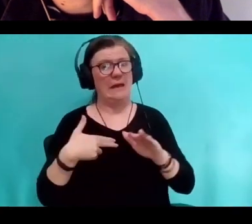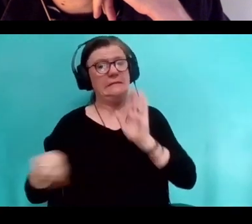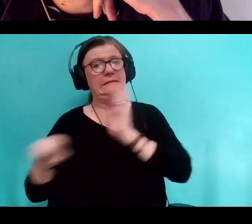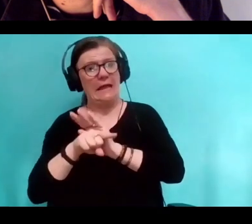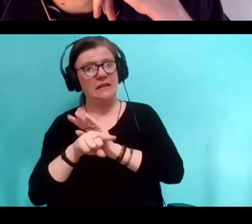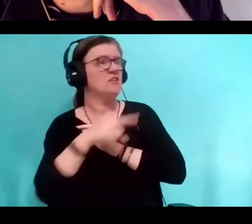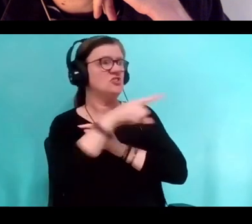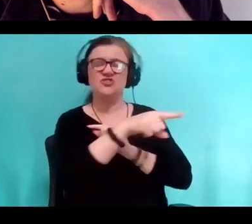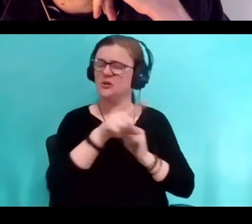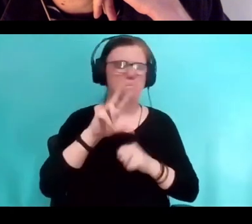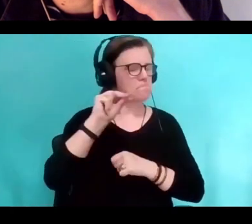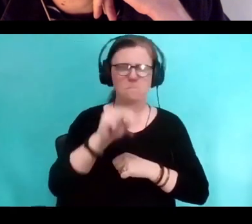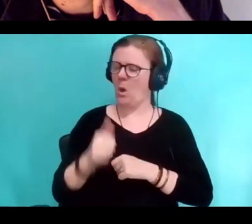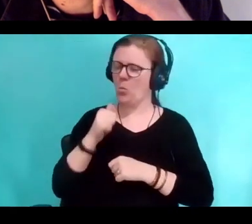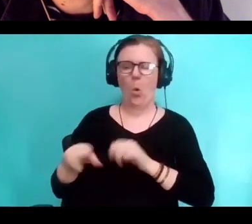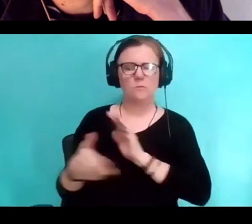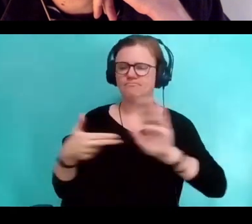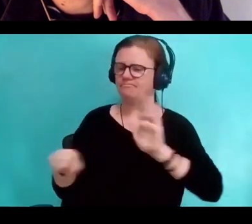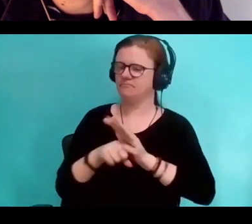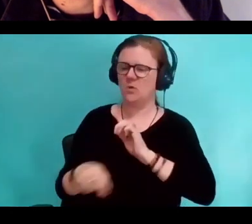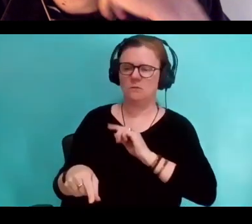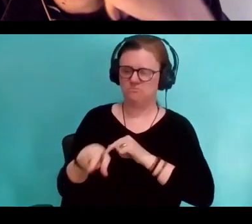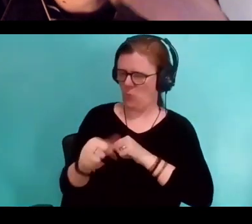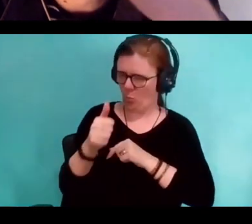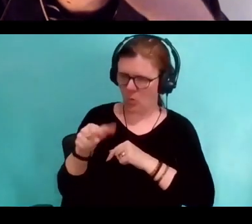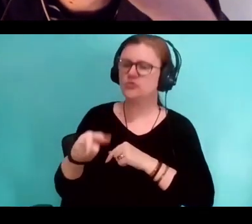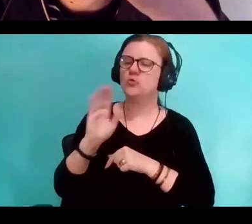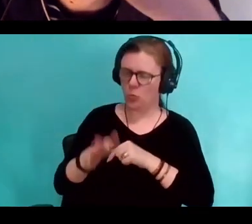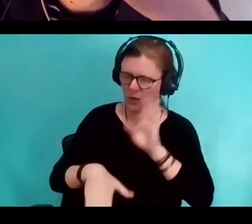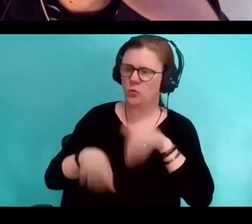So I definitely see myself as one by these stories